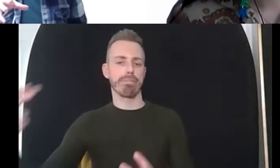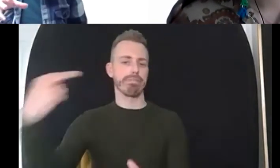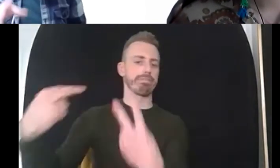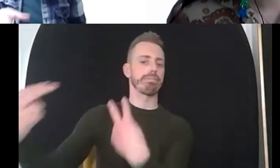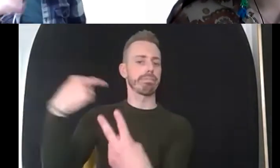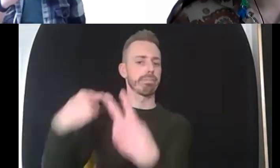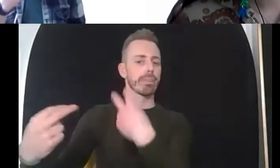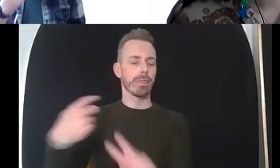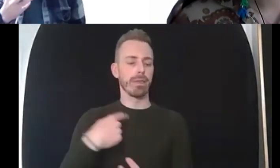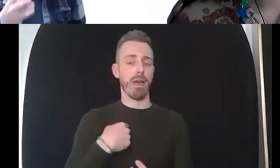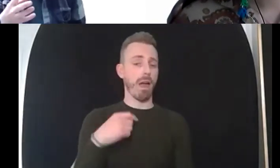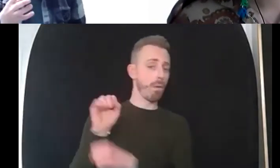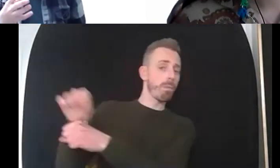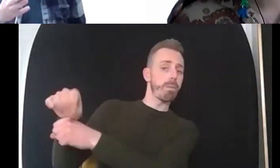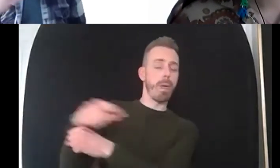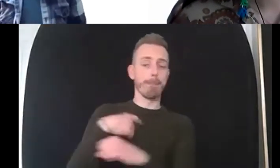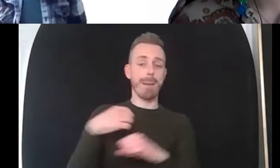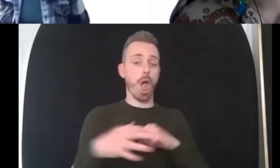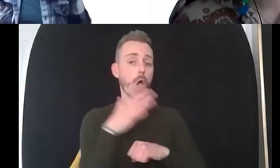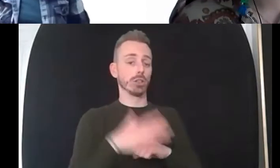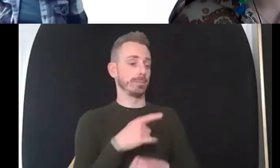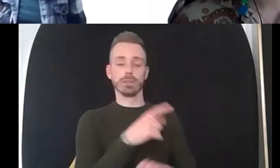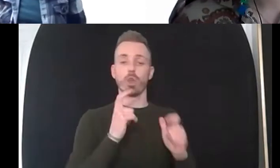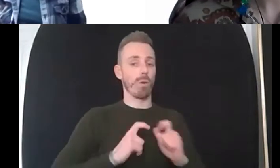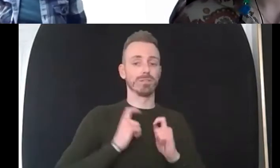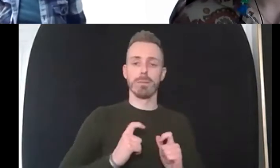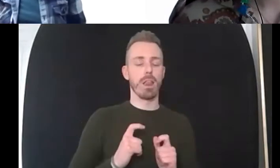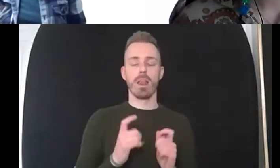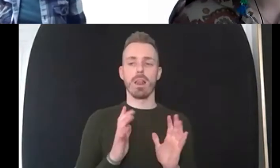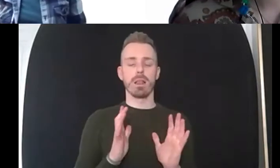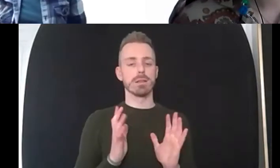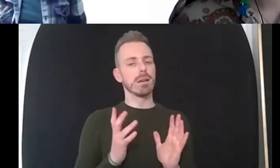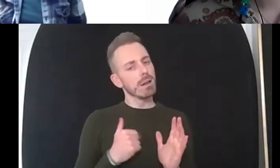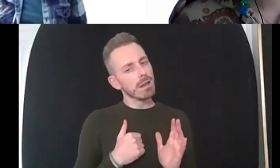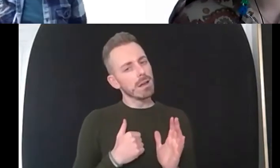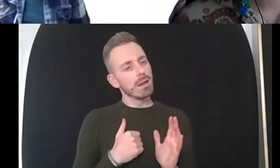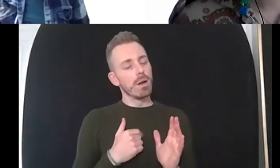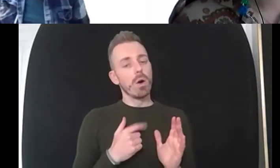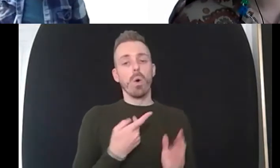our drinks shouldn't have needed to do that no um i got up to the door to move and they came forward